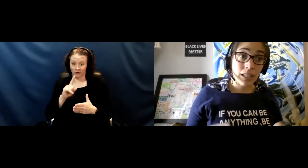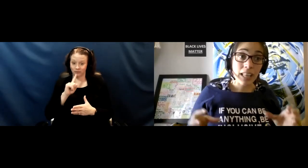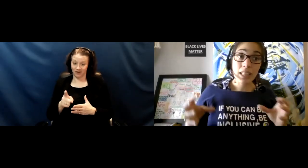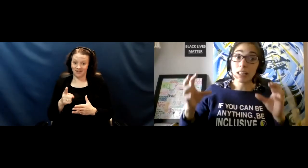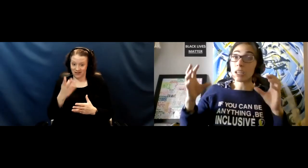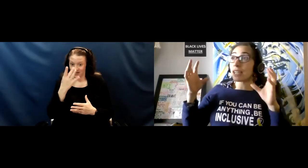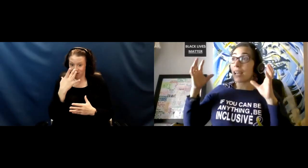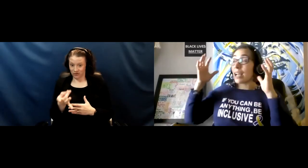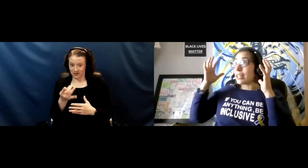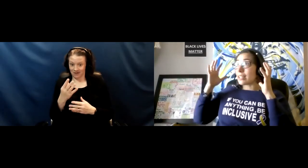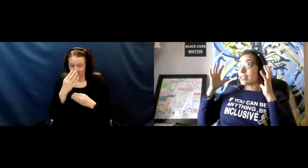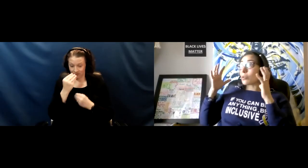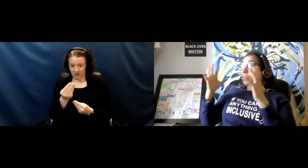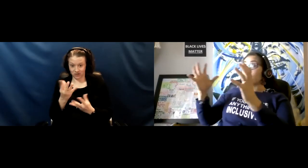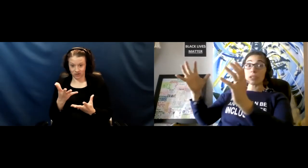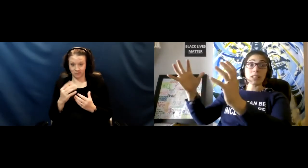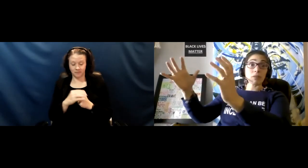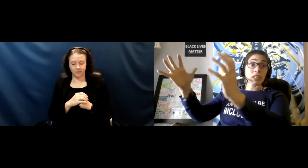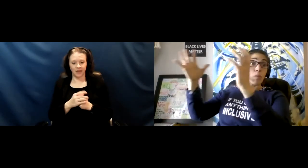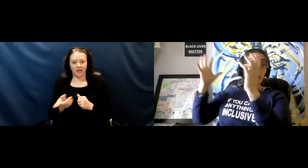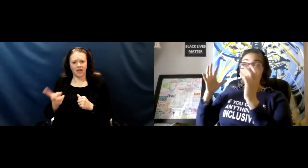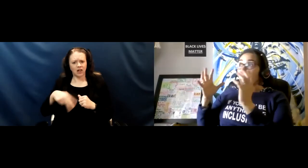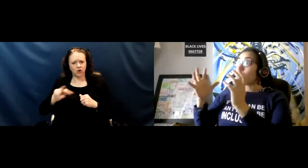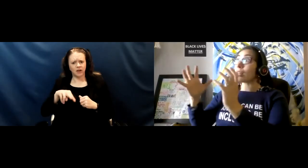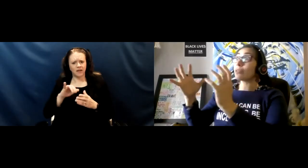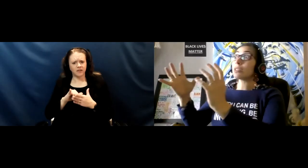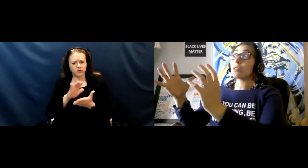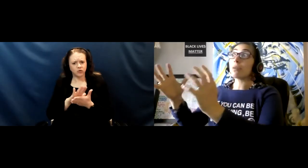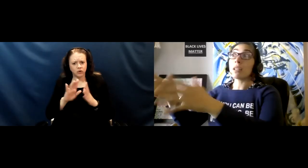that they looked at these school districts that reopened then they followed the students